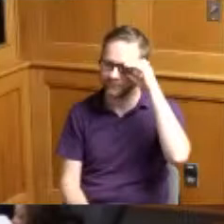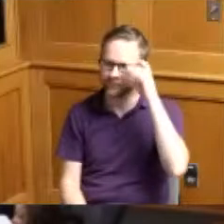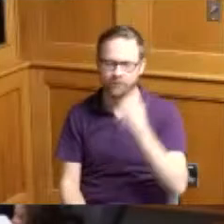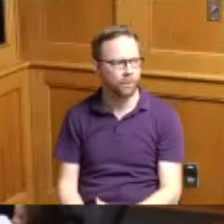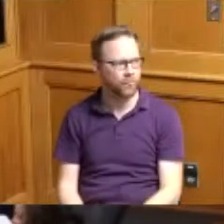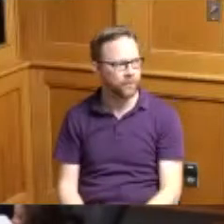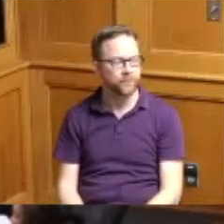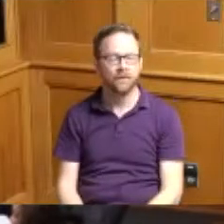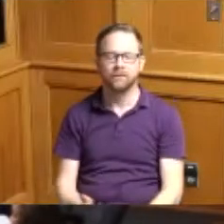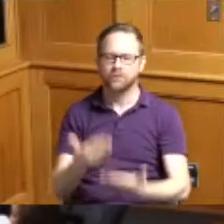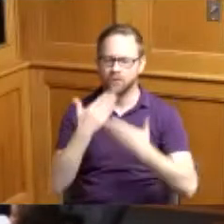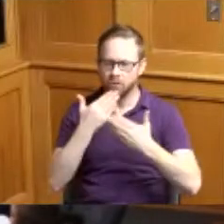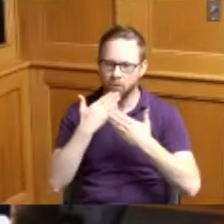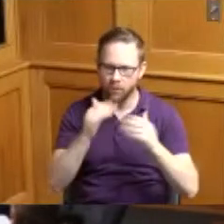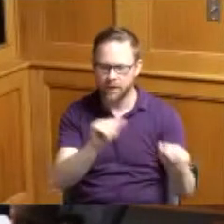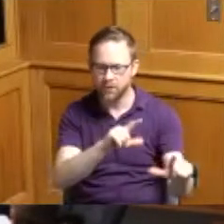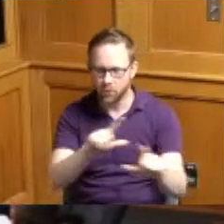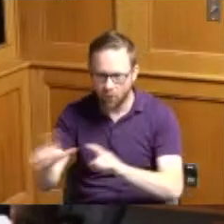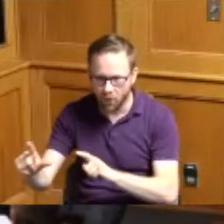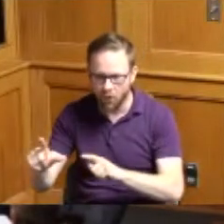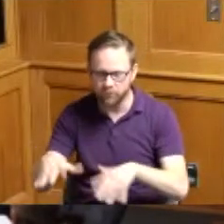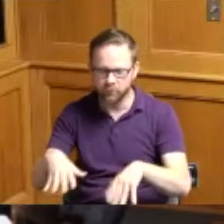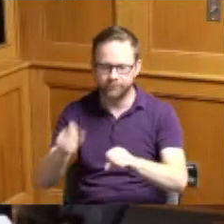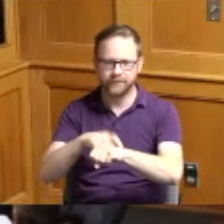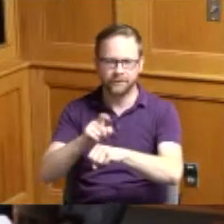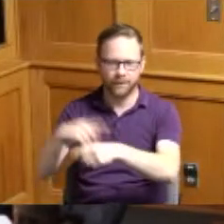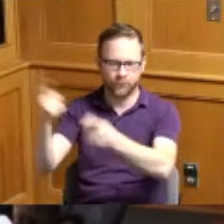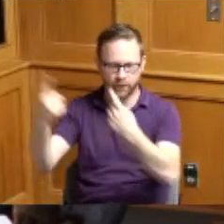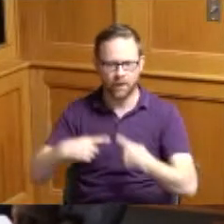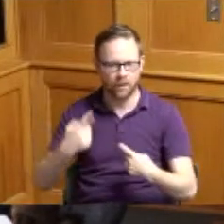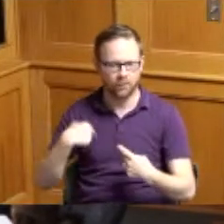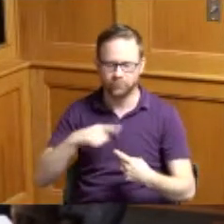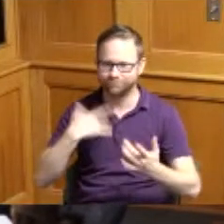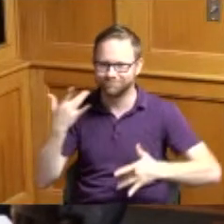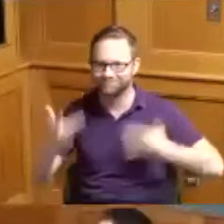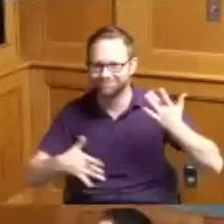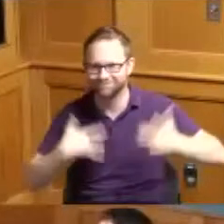so thank you all so much for taking the time to come down we are very excited to recognize you